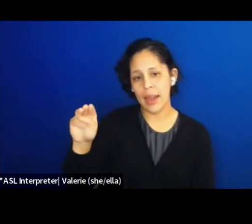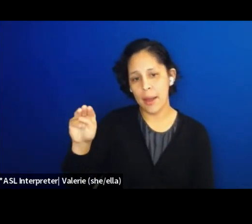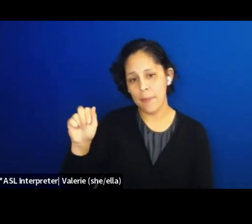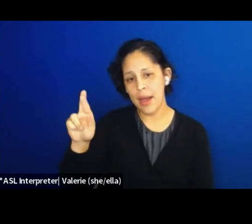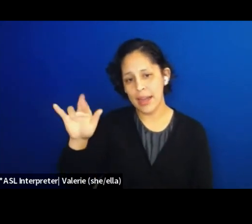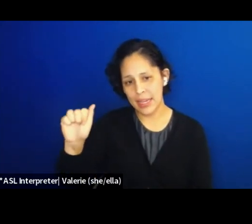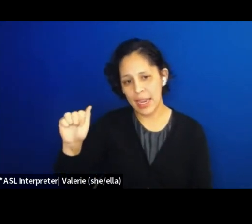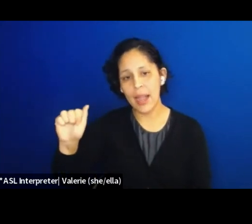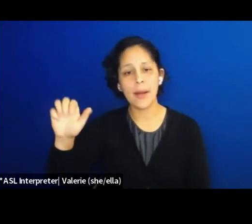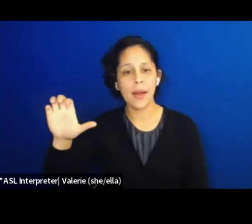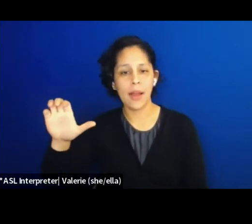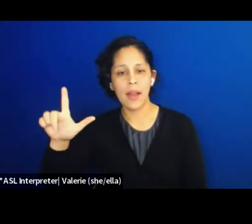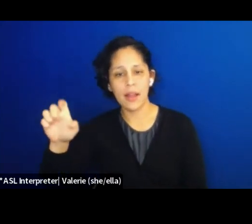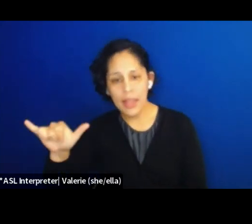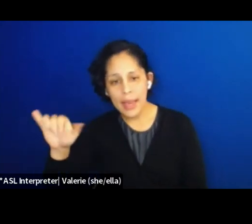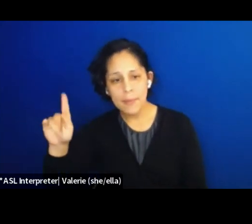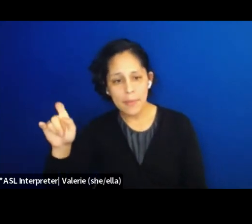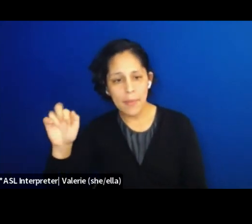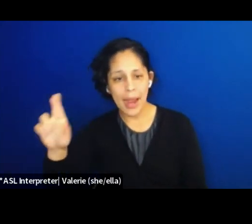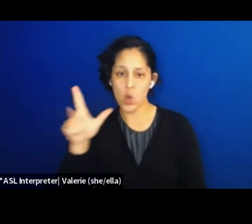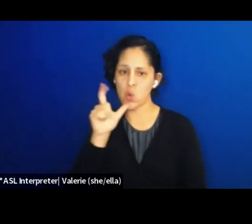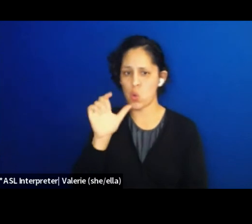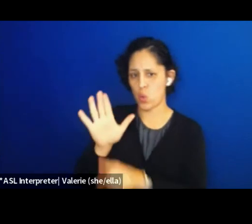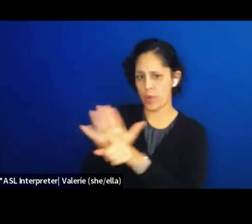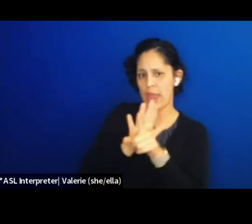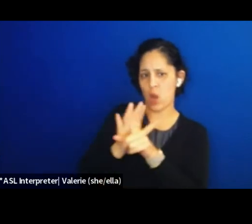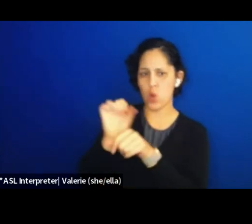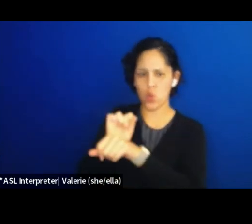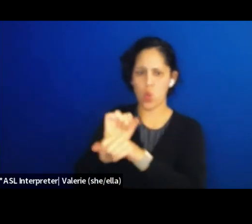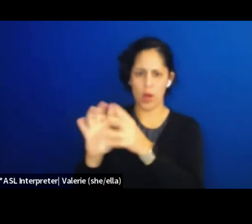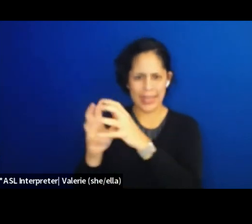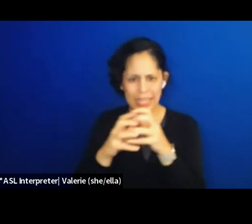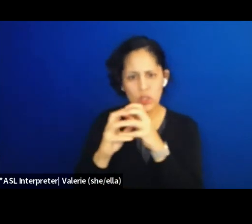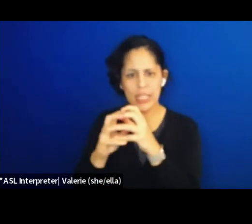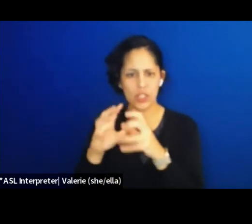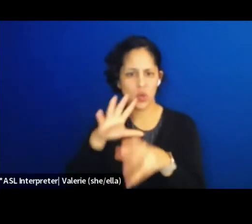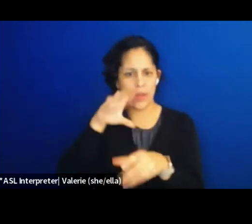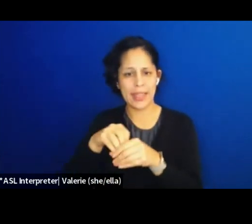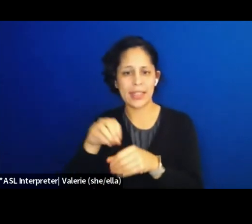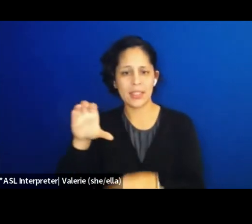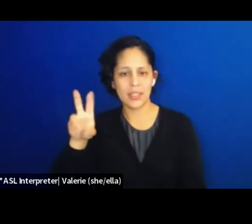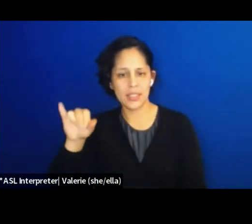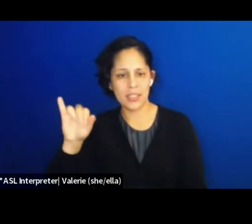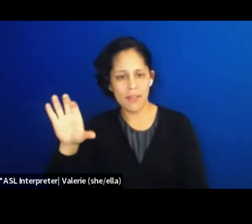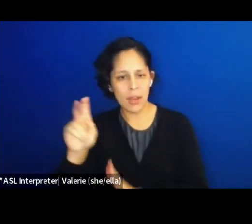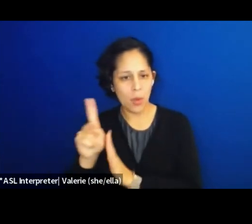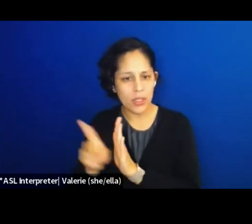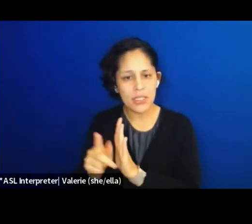blow me away every single and bless a day. So for all these reasons and more,